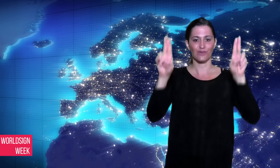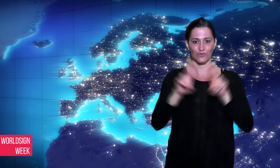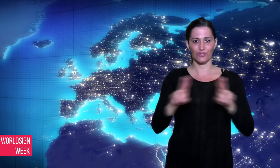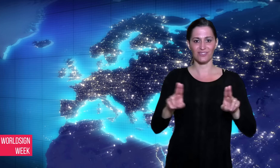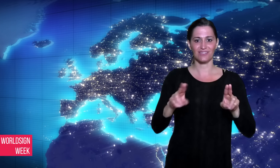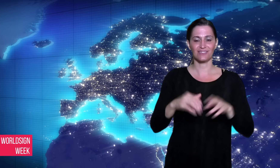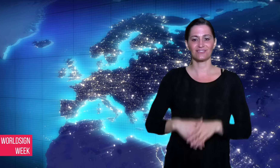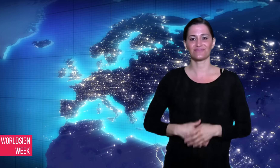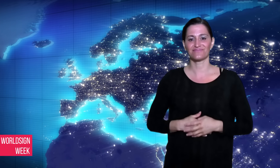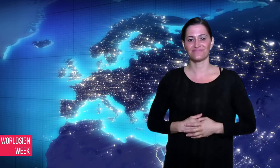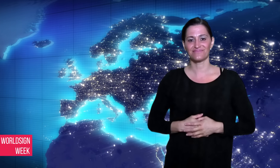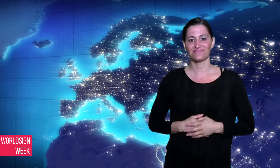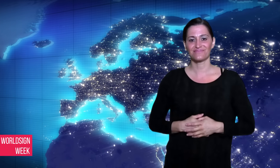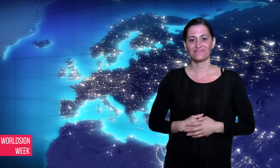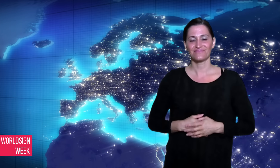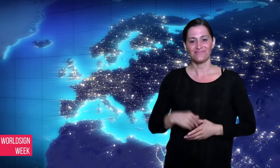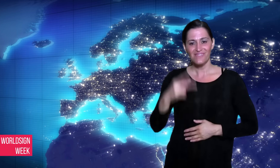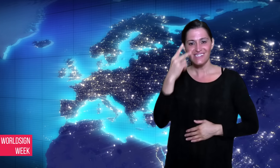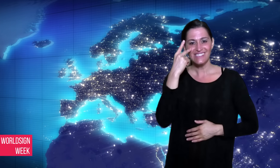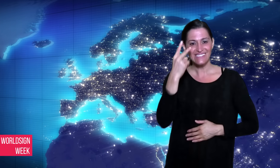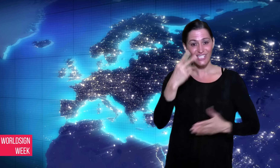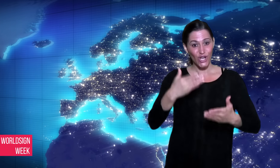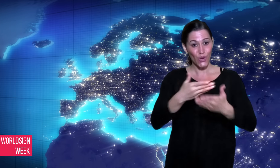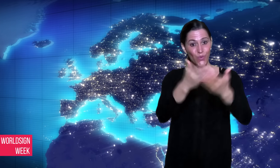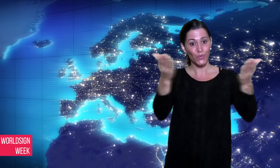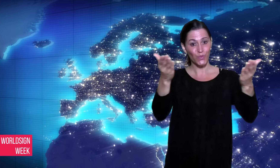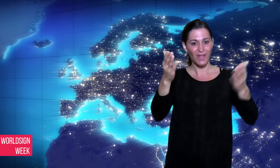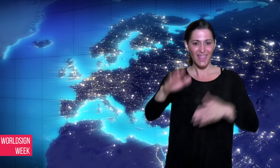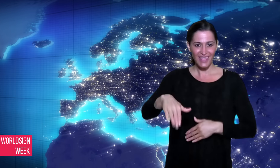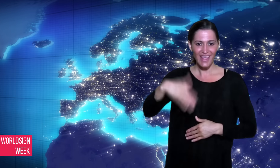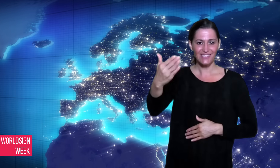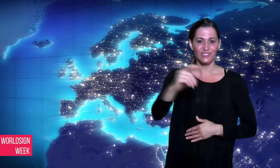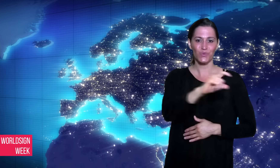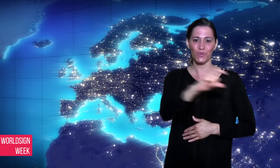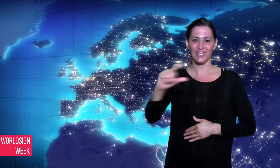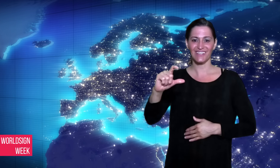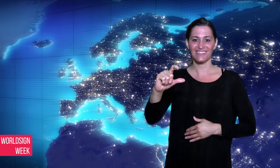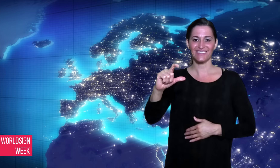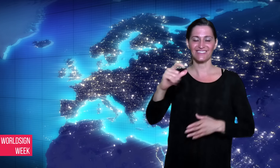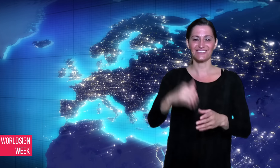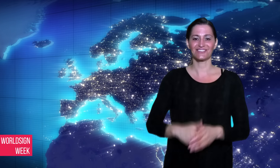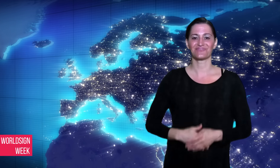all in International Sign. See you next week.